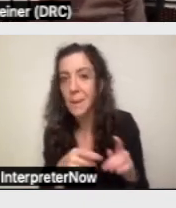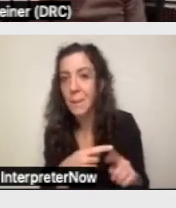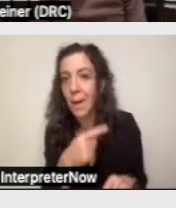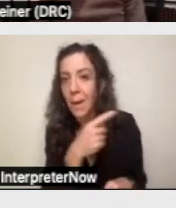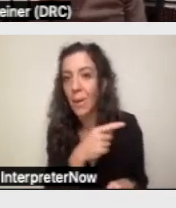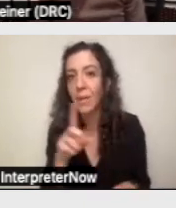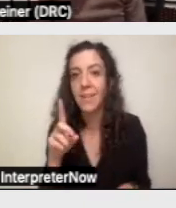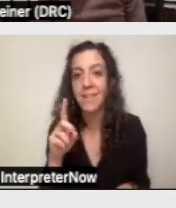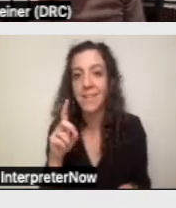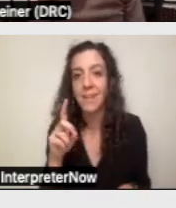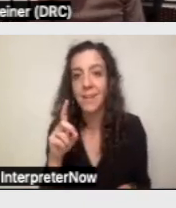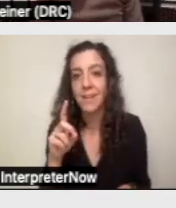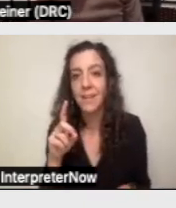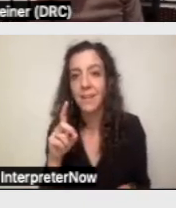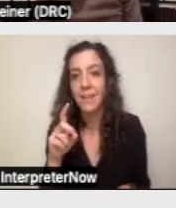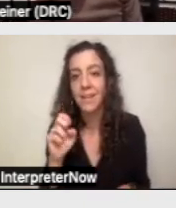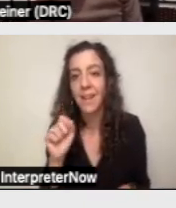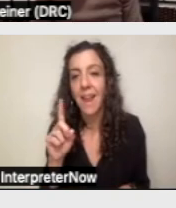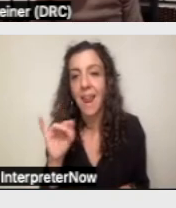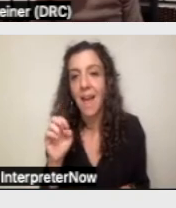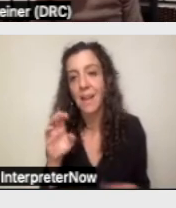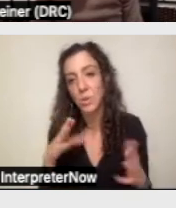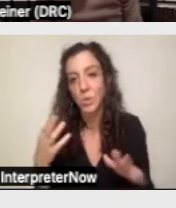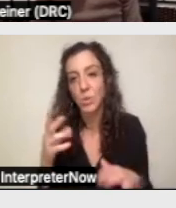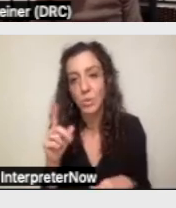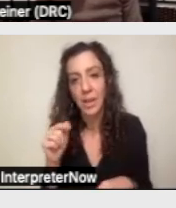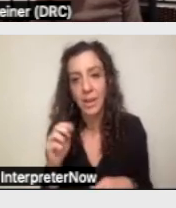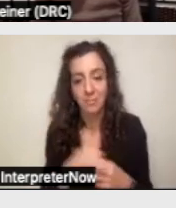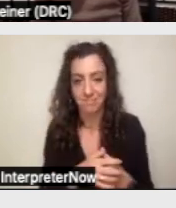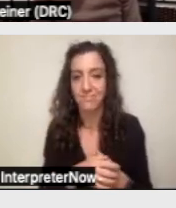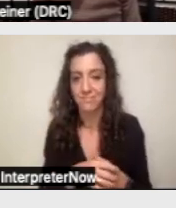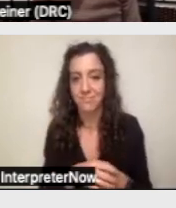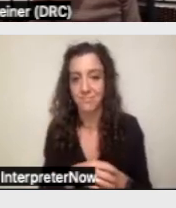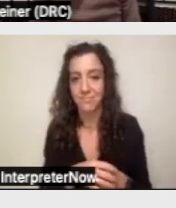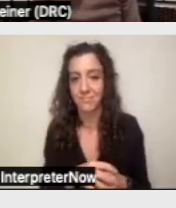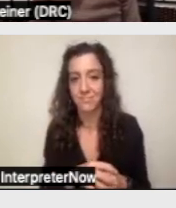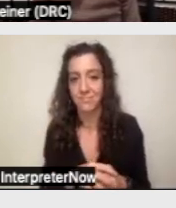People have 60 days after getting written notice to appeal.